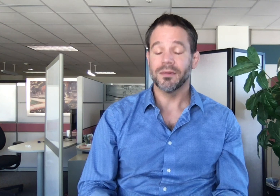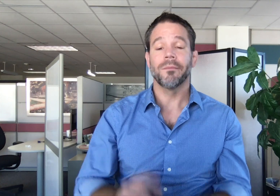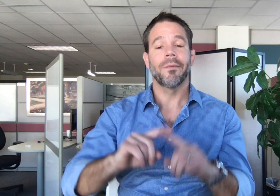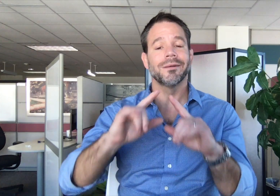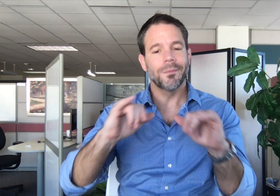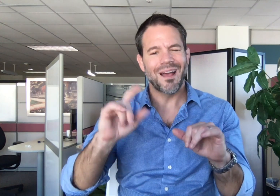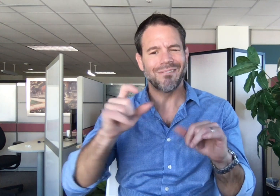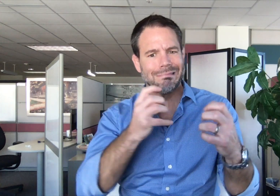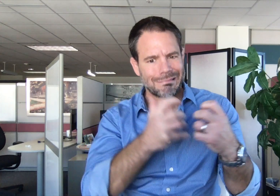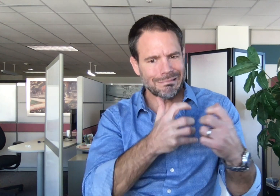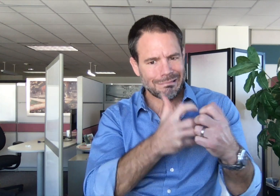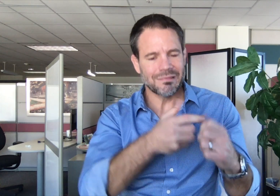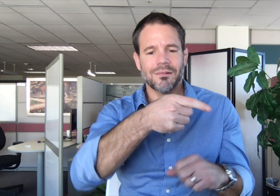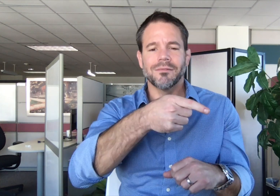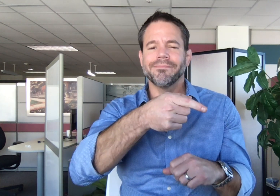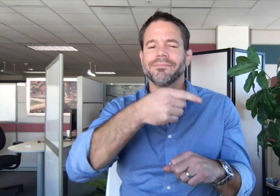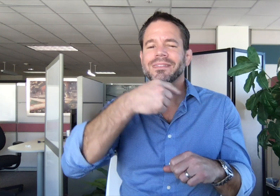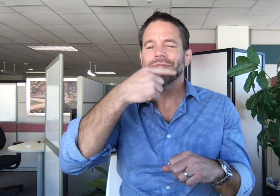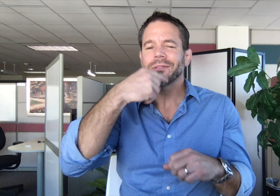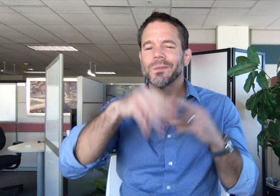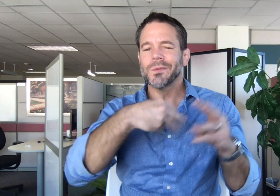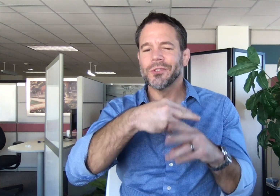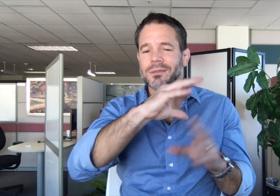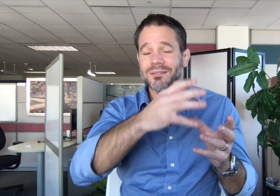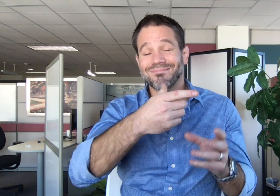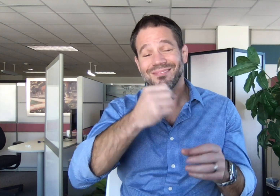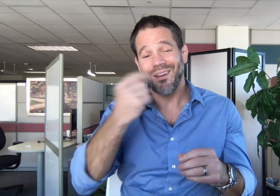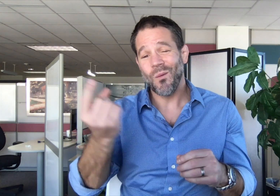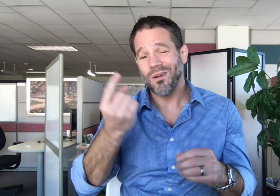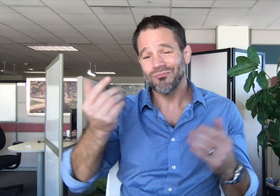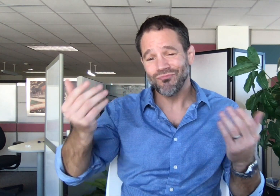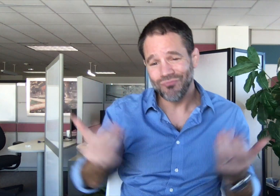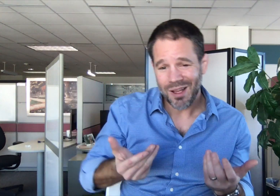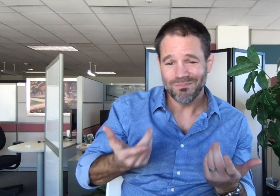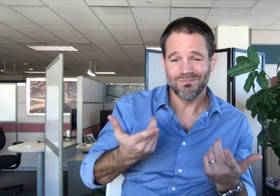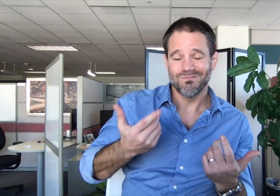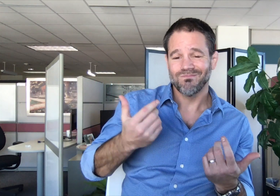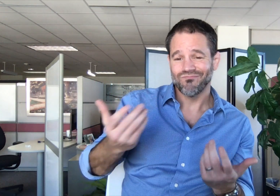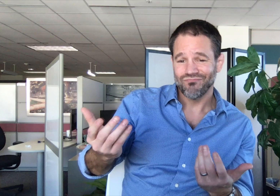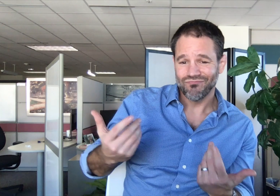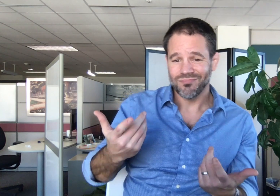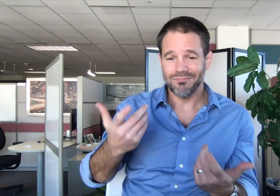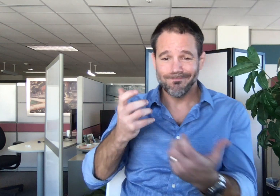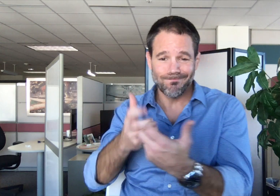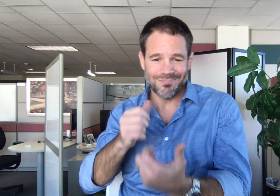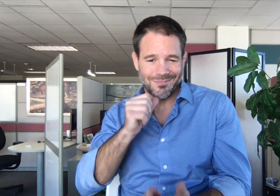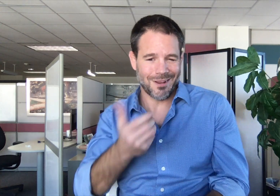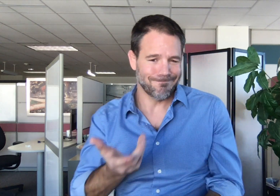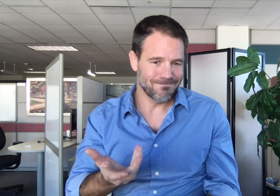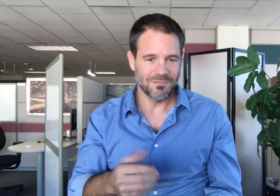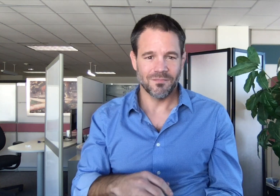while adapting to the hearing world that is not always as welcoming and compatible as it should be.